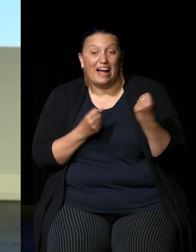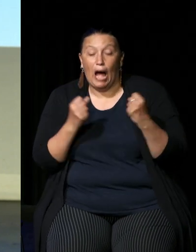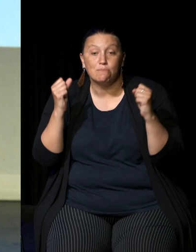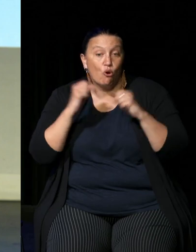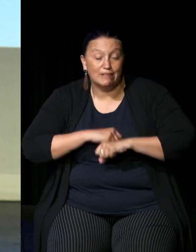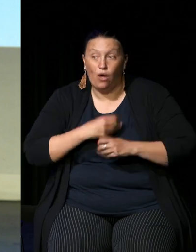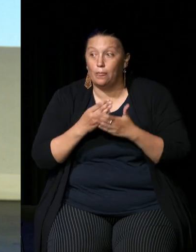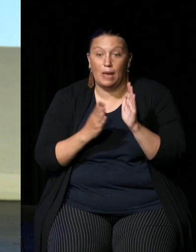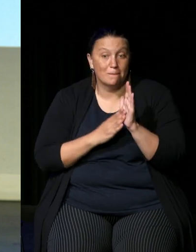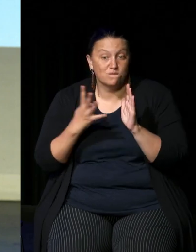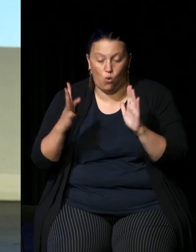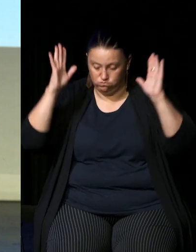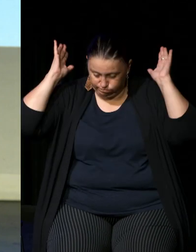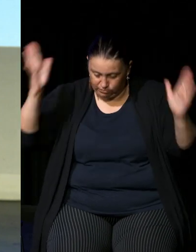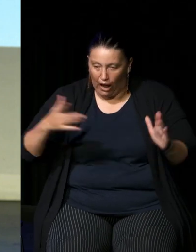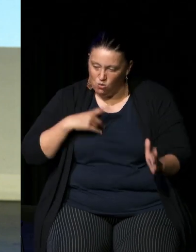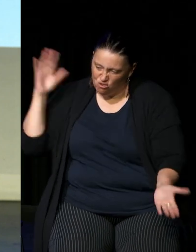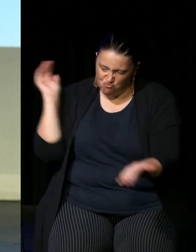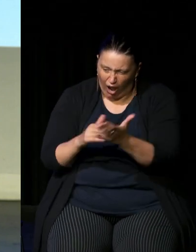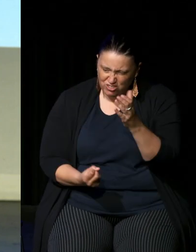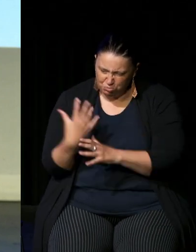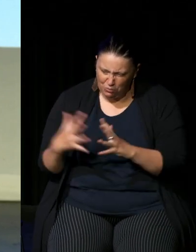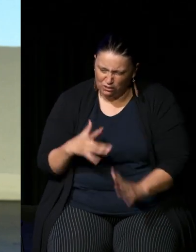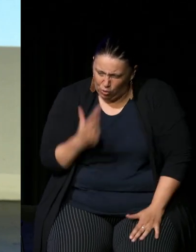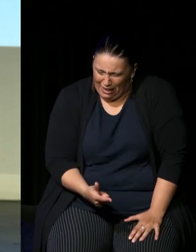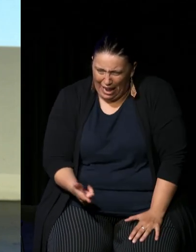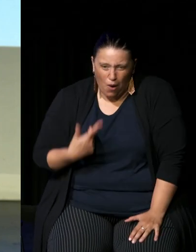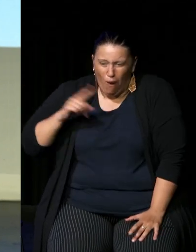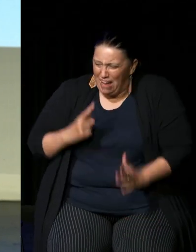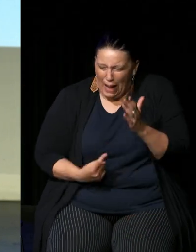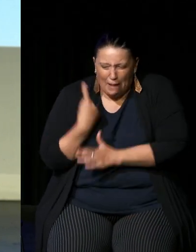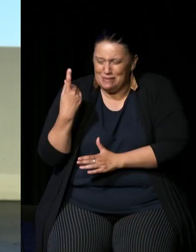road to get here I'm like I am getting to Springwood whatever happens I want to talk